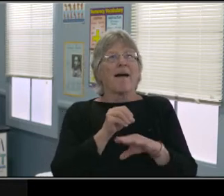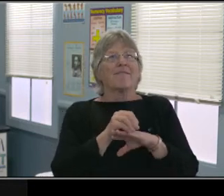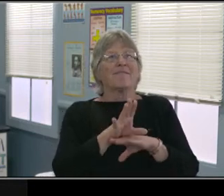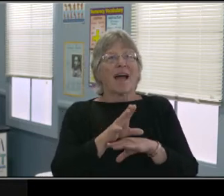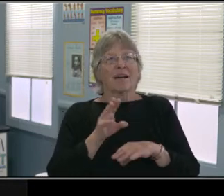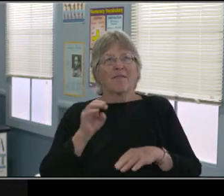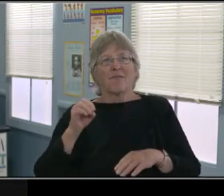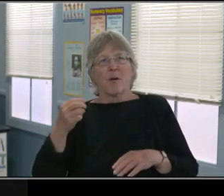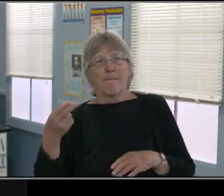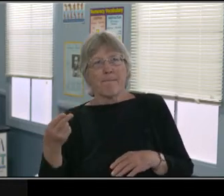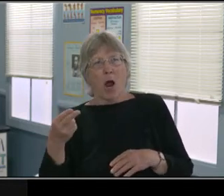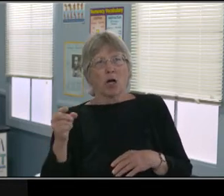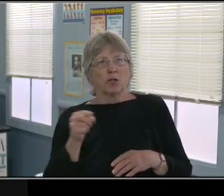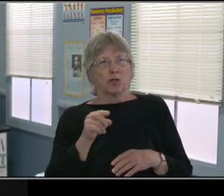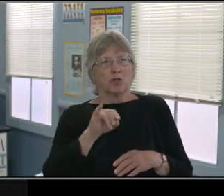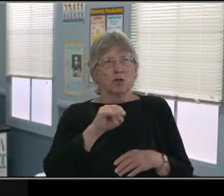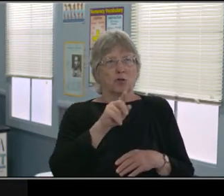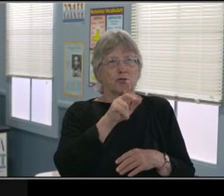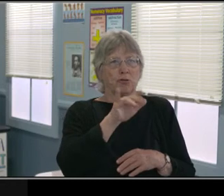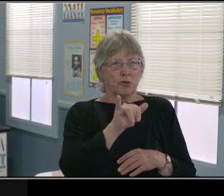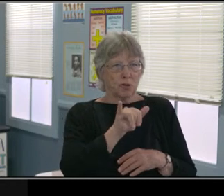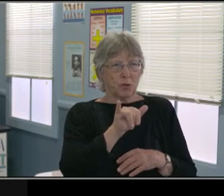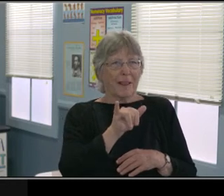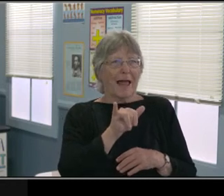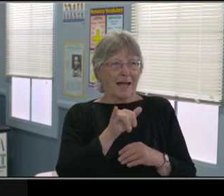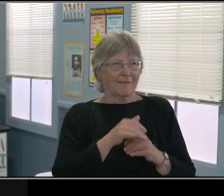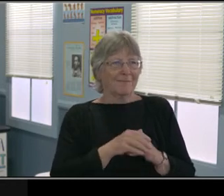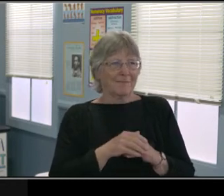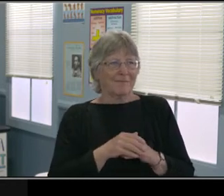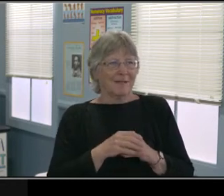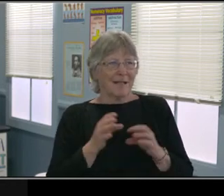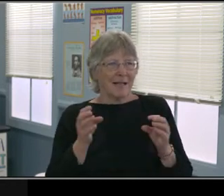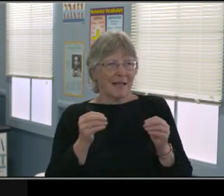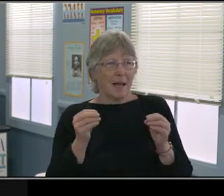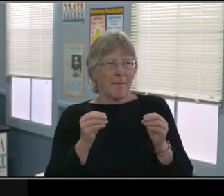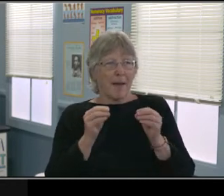what happens academically when you knew the diagnosis